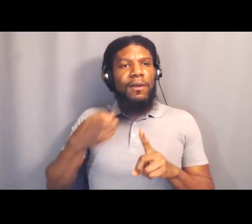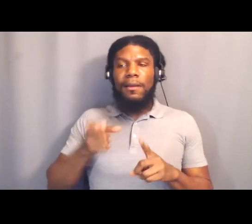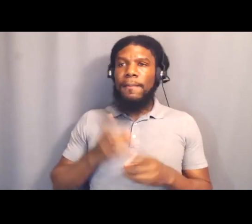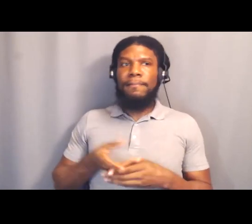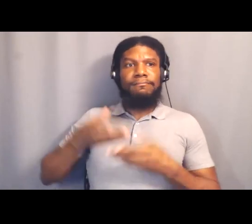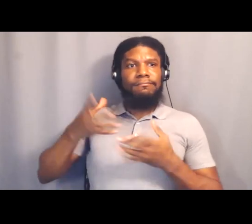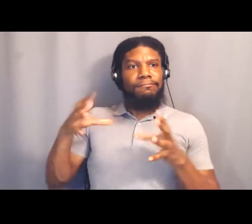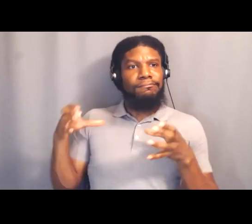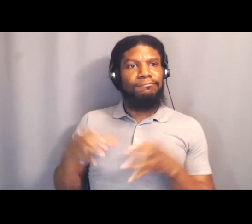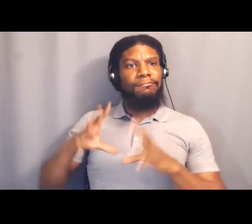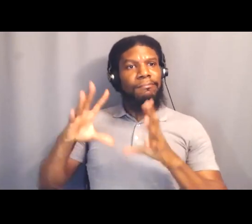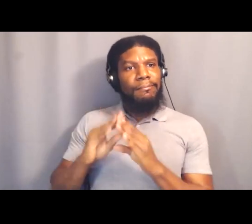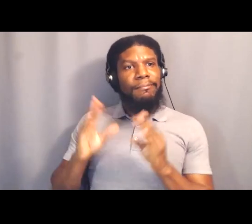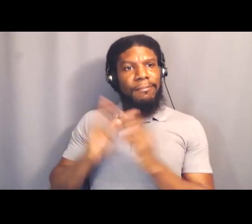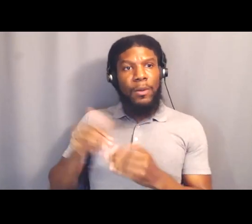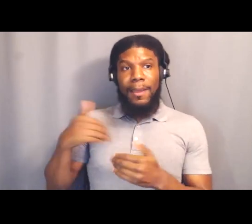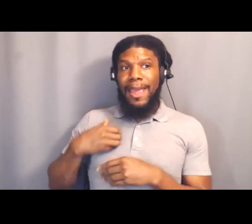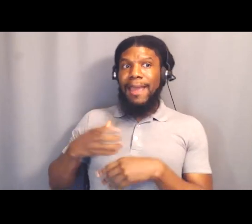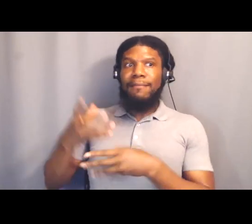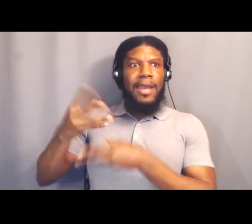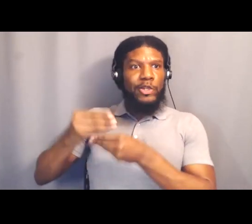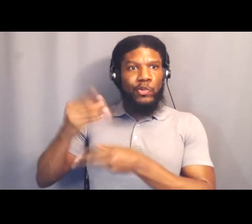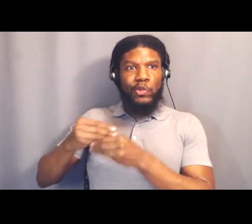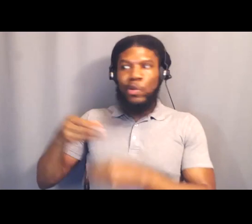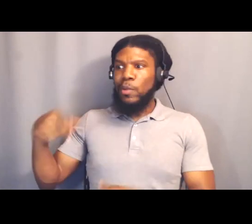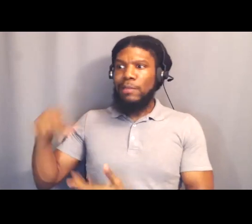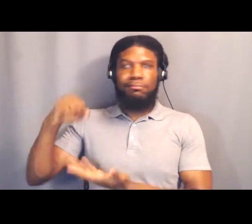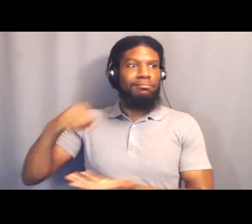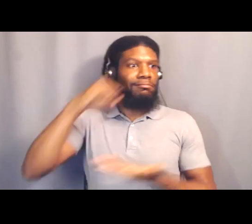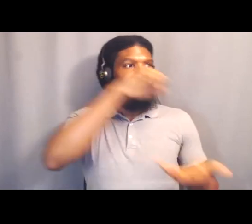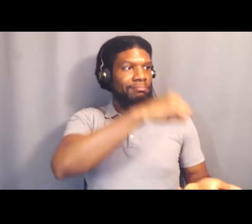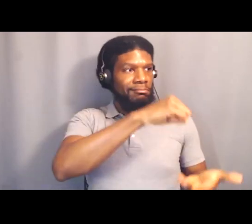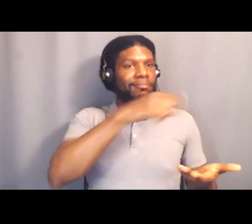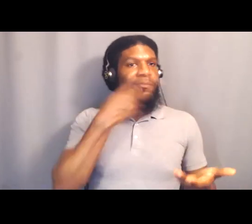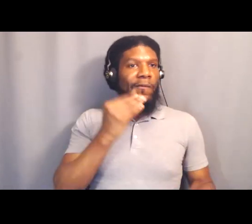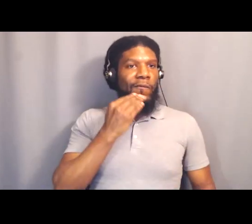And finally, she's a beautiful gospel singer. We were doing the closing of New Black City